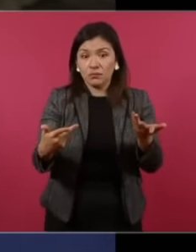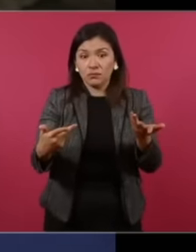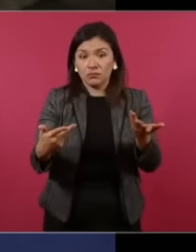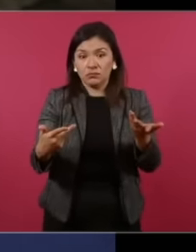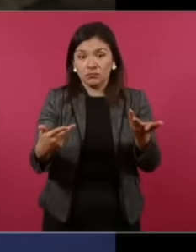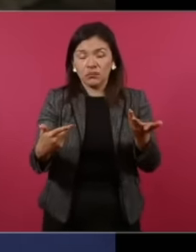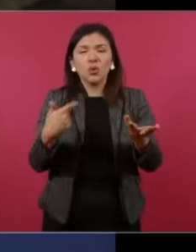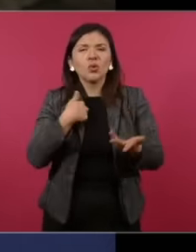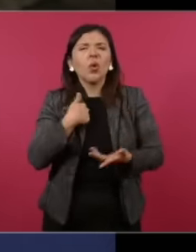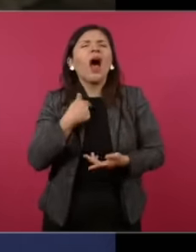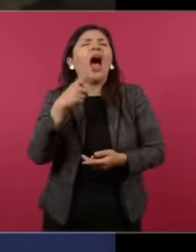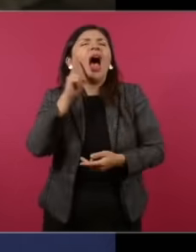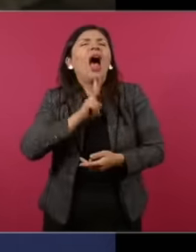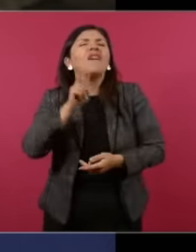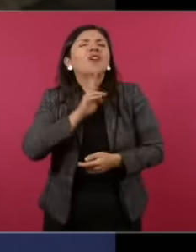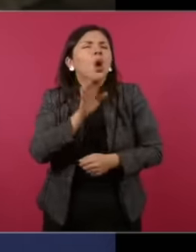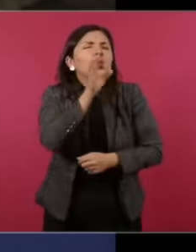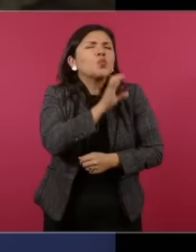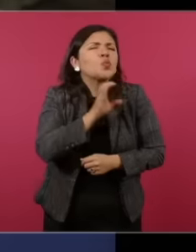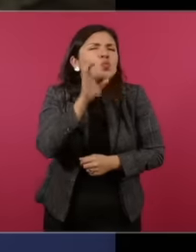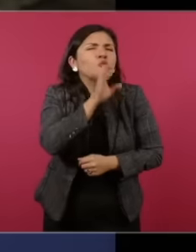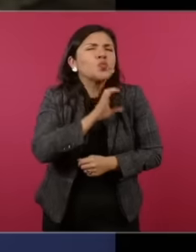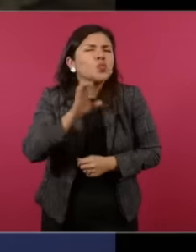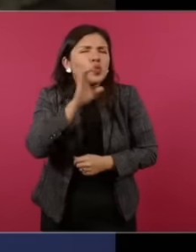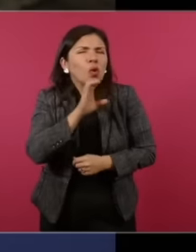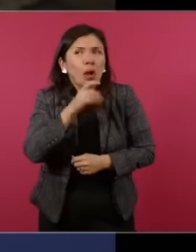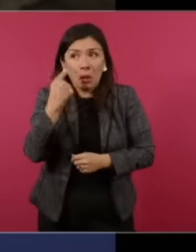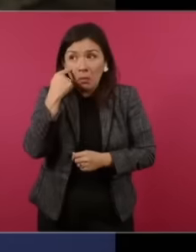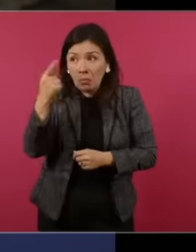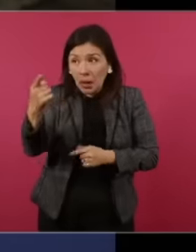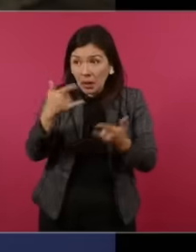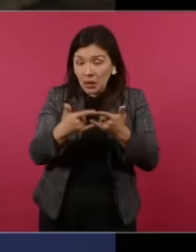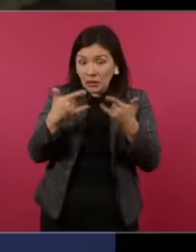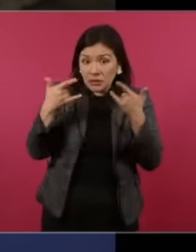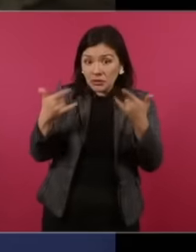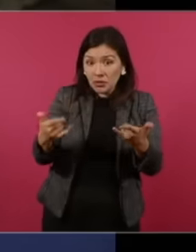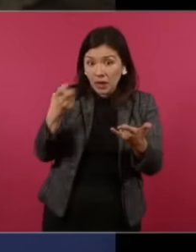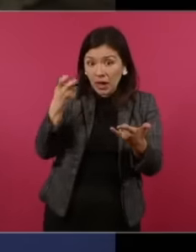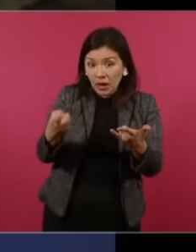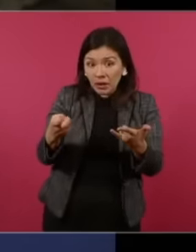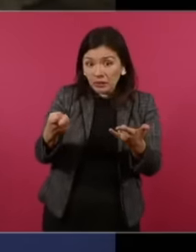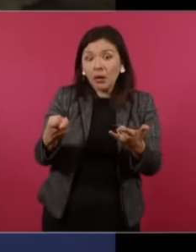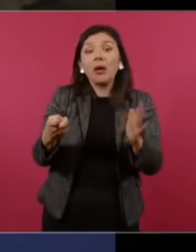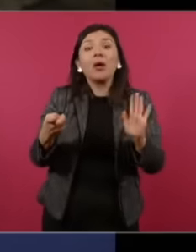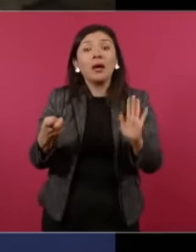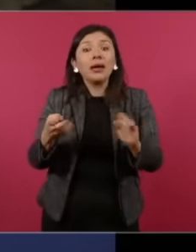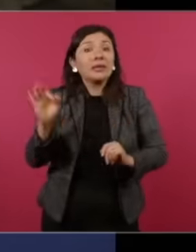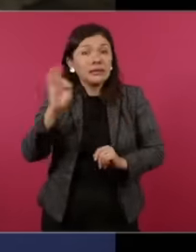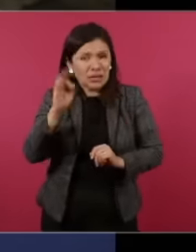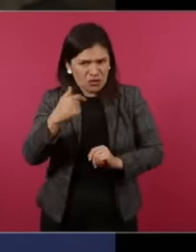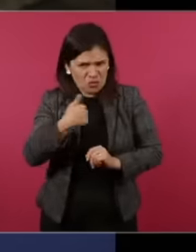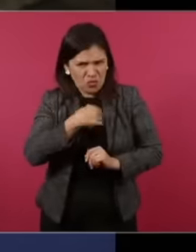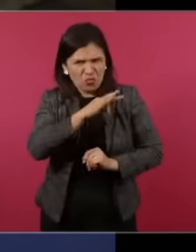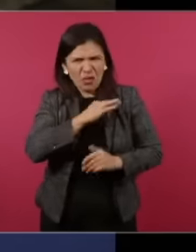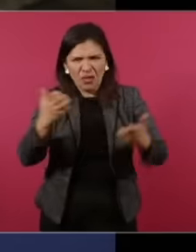curious, I thought. That's the story of my life because if I could prove that this guy